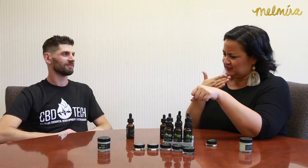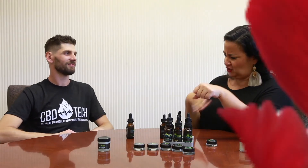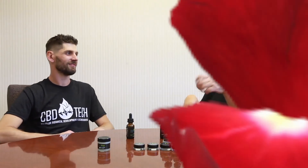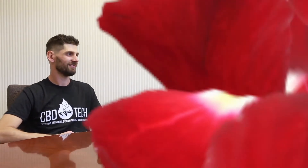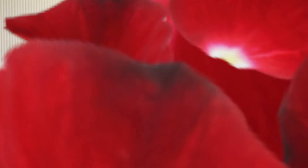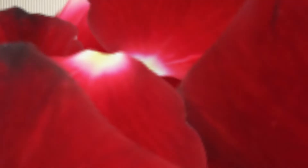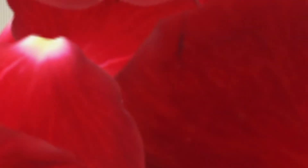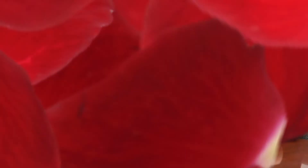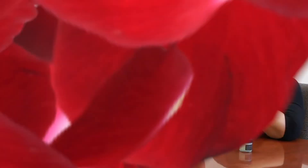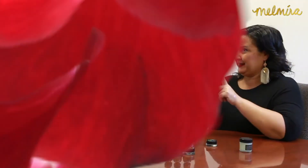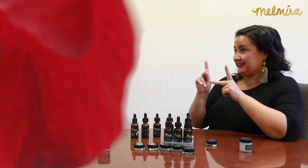It tastes good.